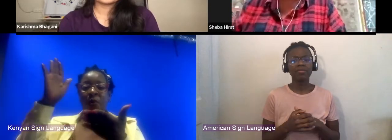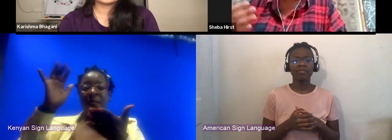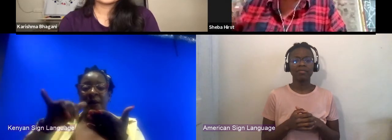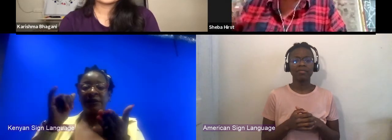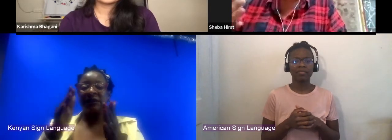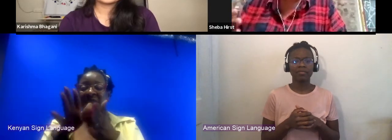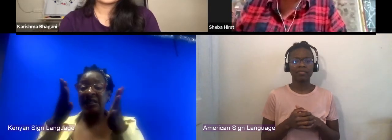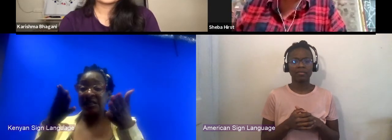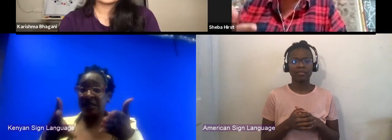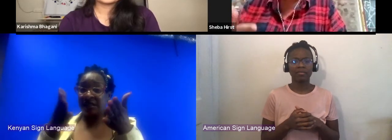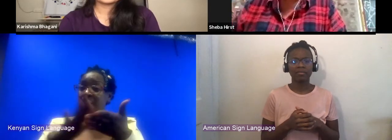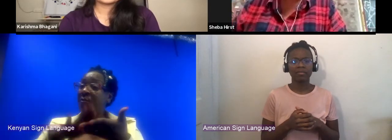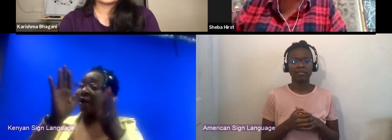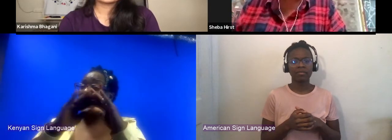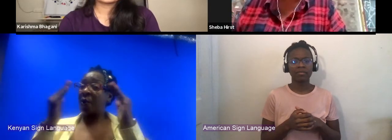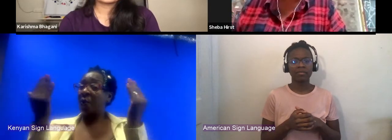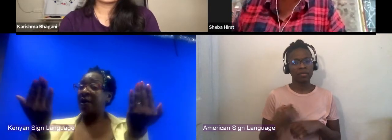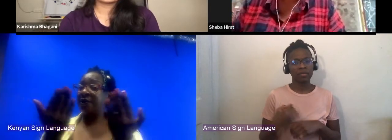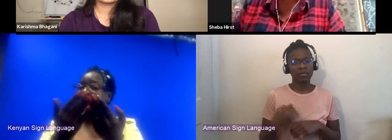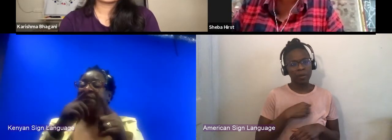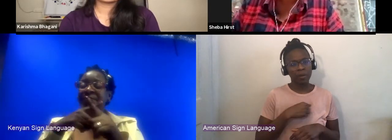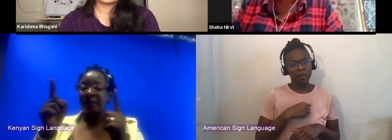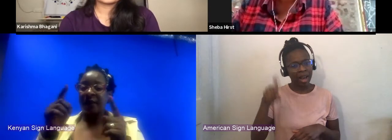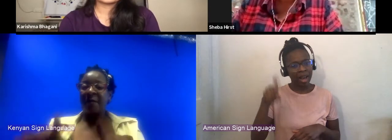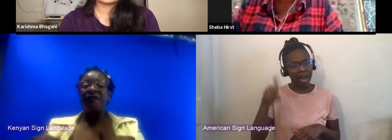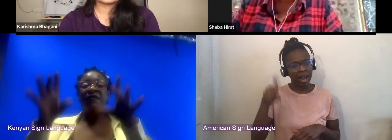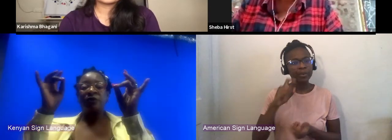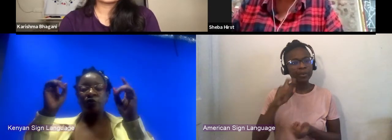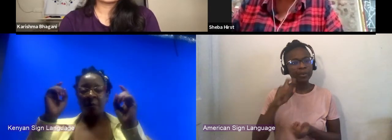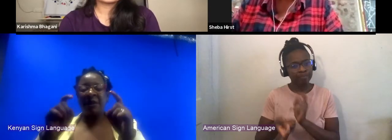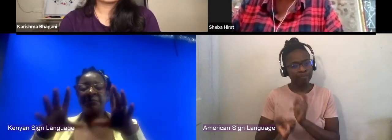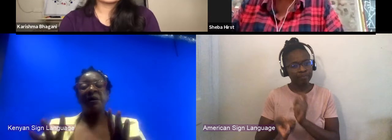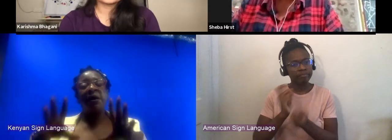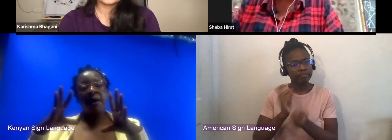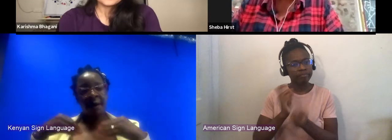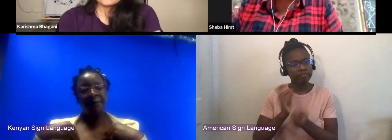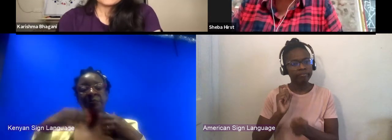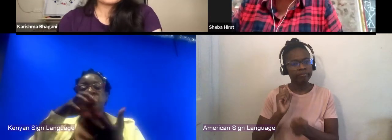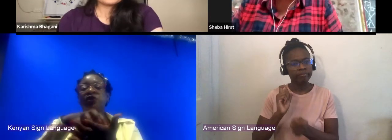we are having to be very adaptable to different situations. And that's turning out to be something